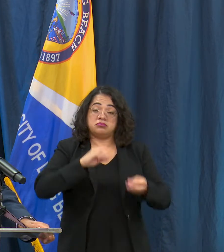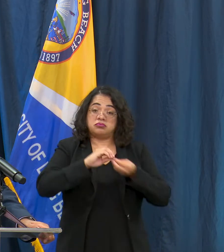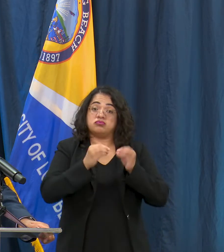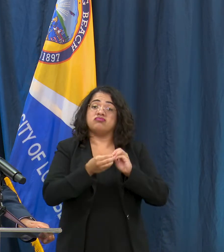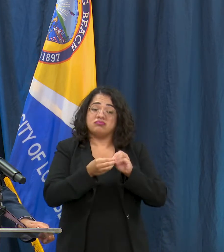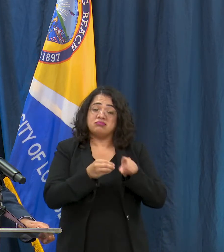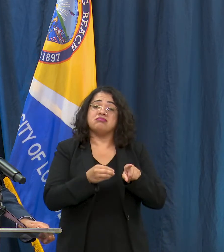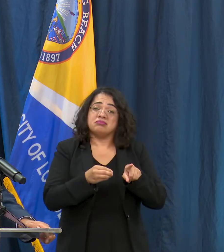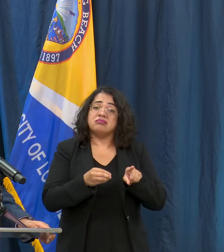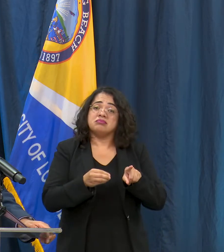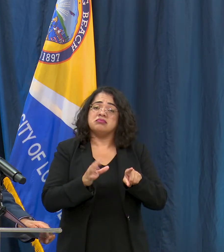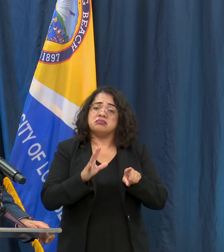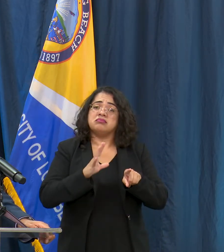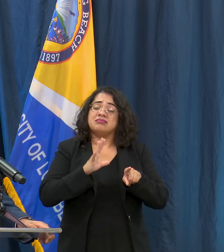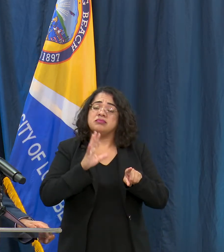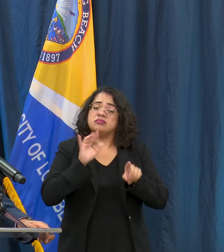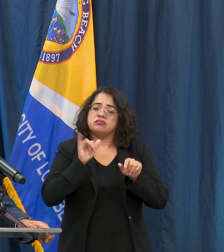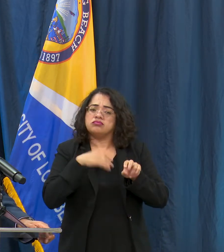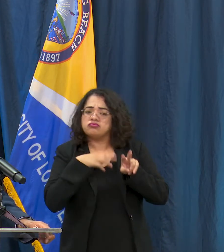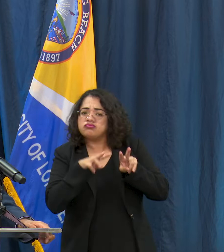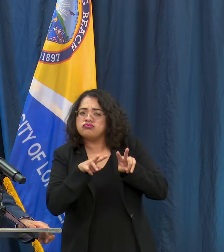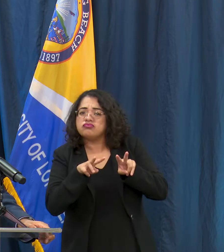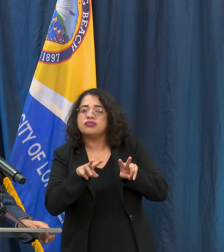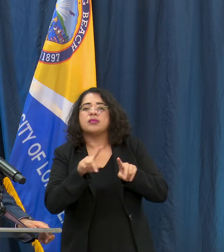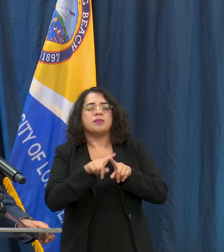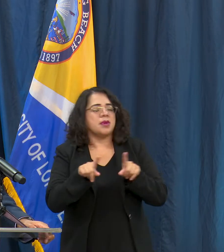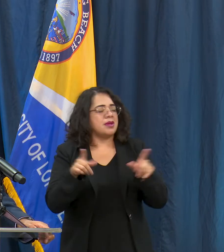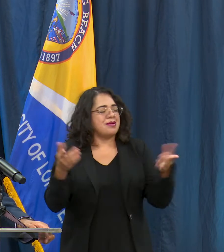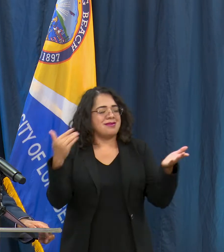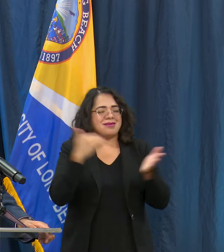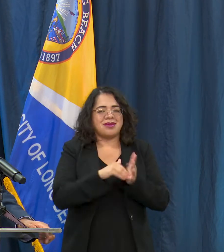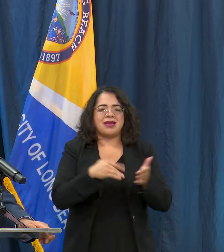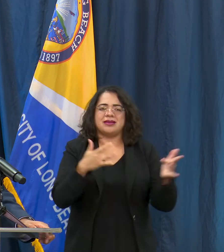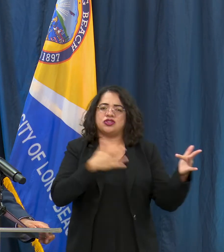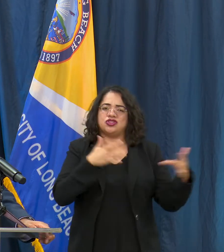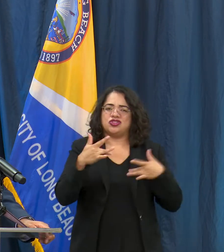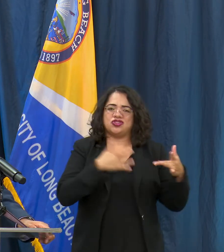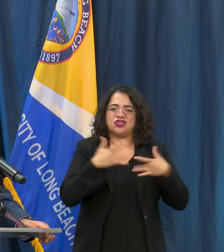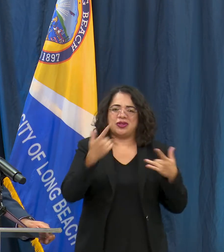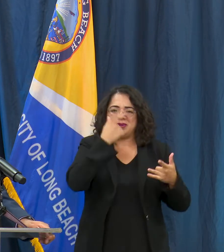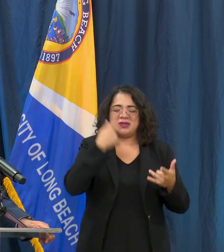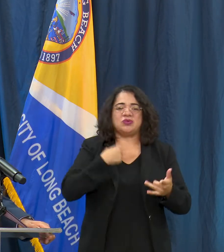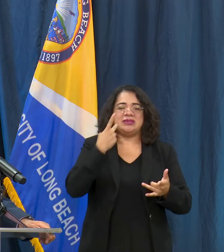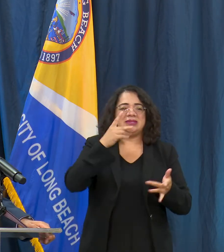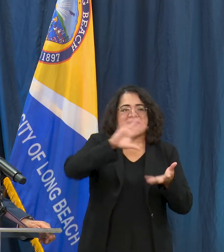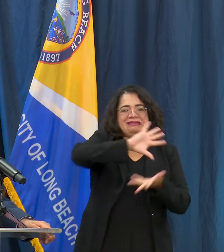for me and for us here locally as we review the data. Let me also just as a